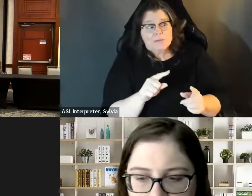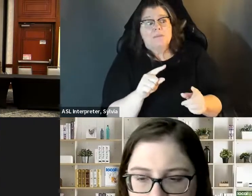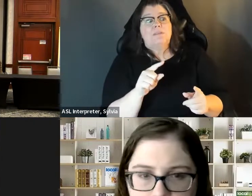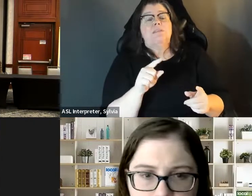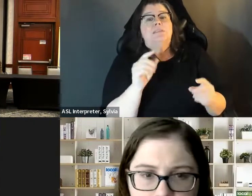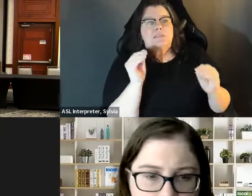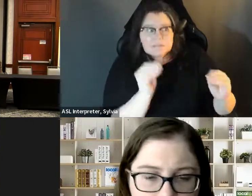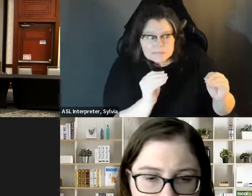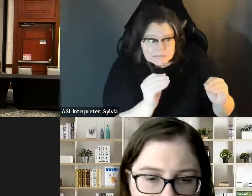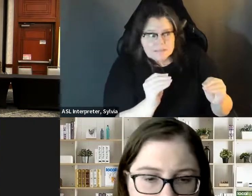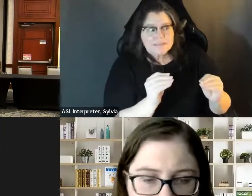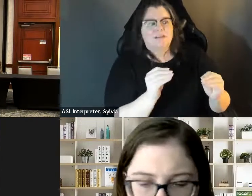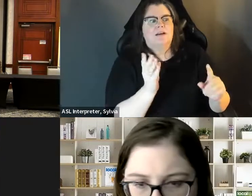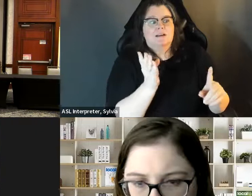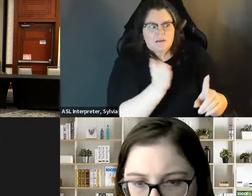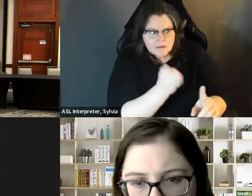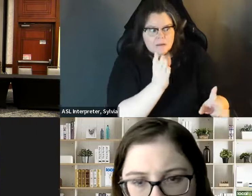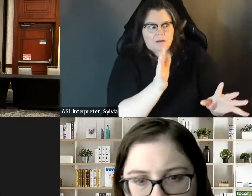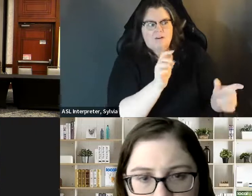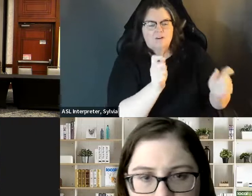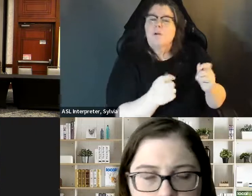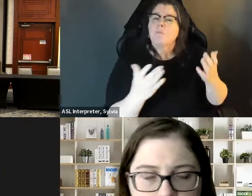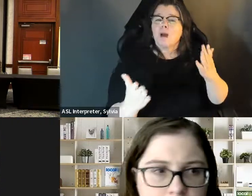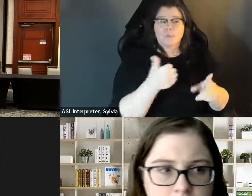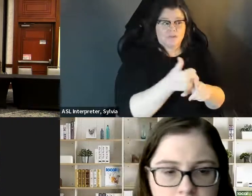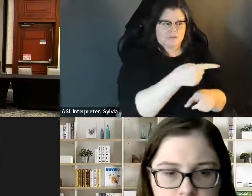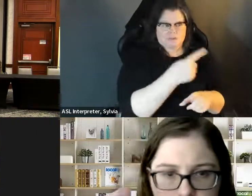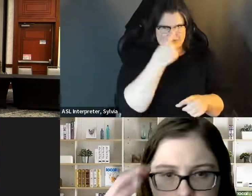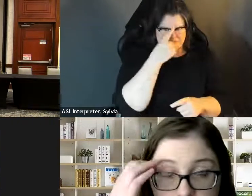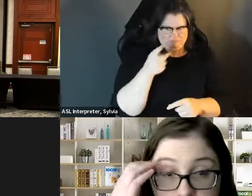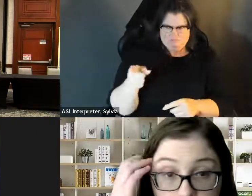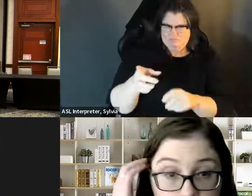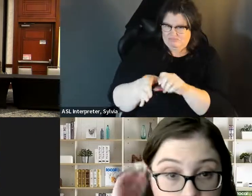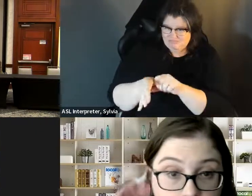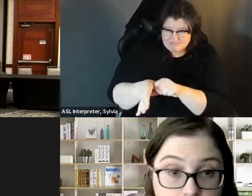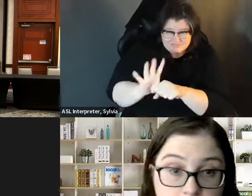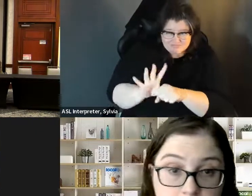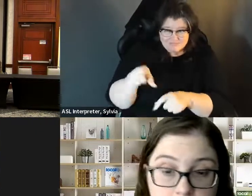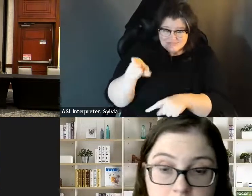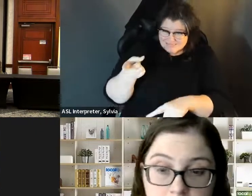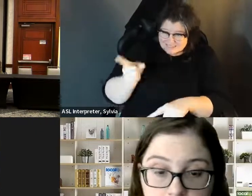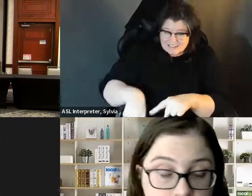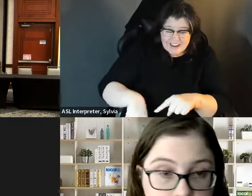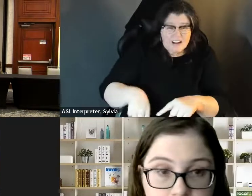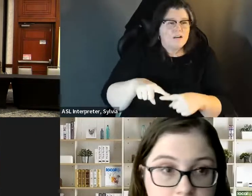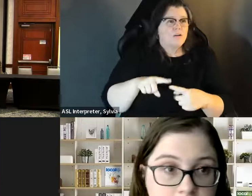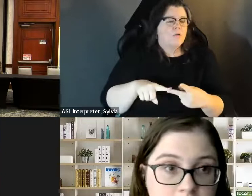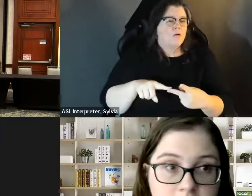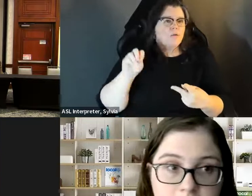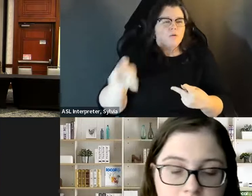they feel that way and working to change the attitudes, you know.